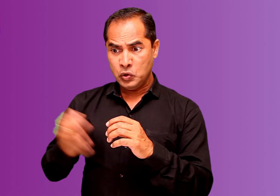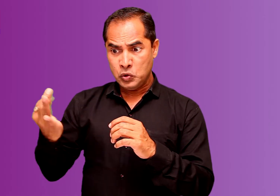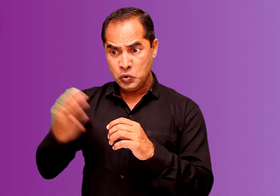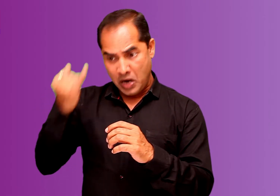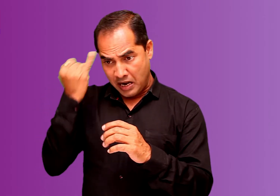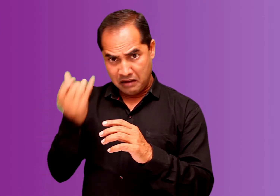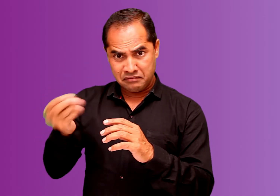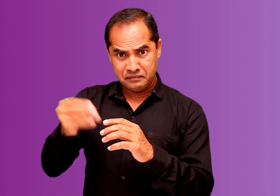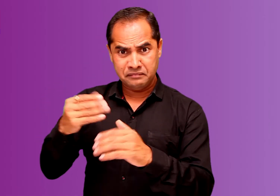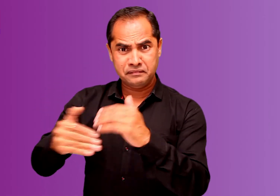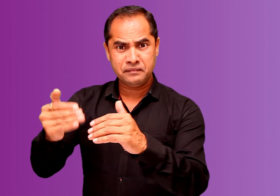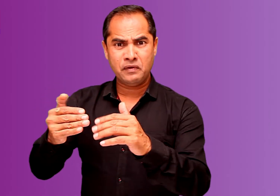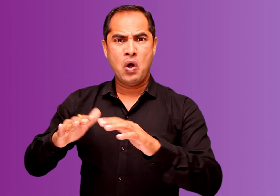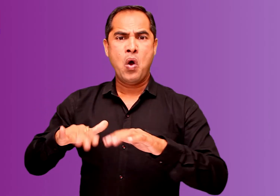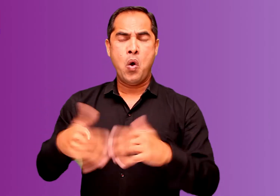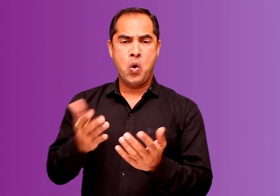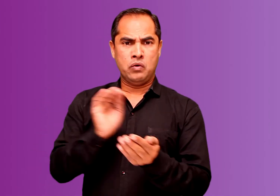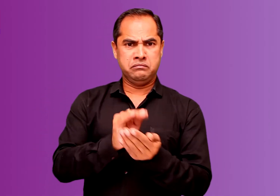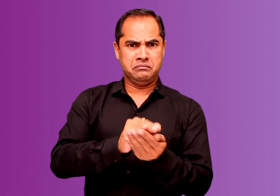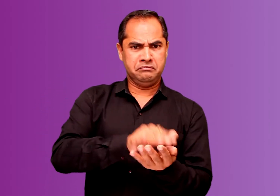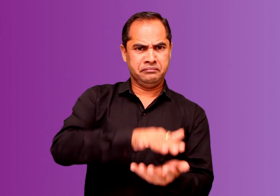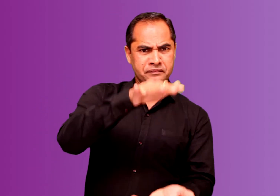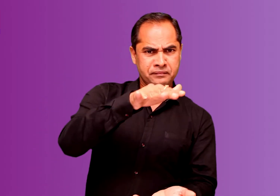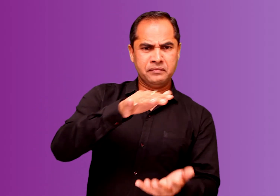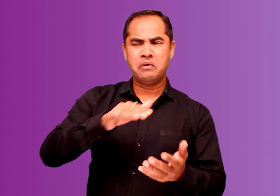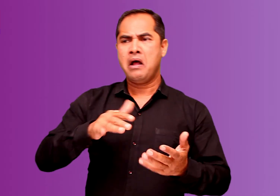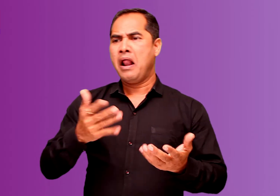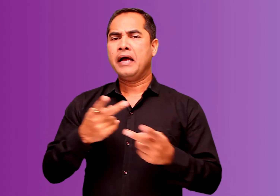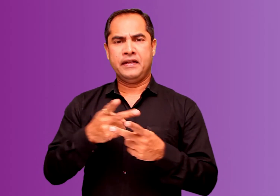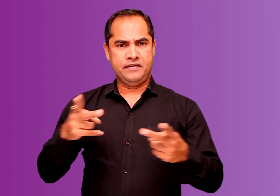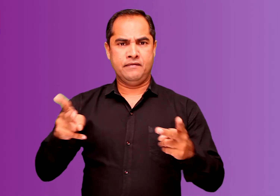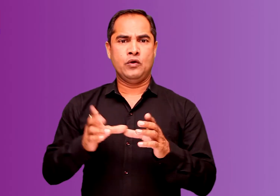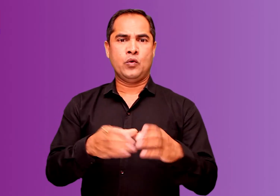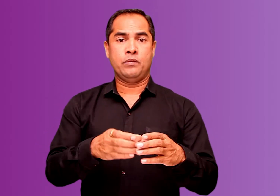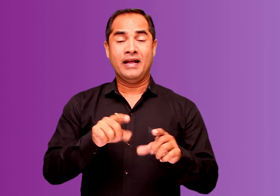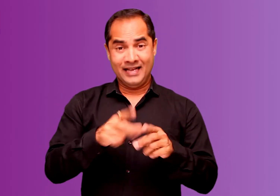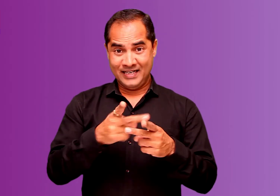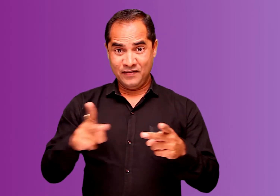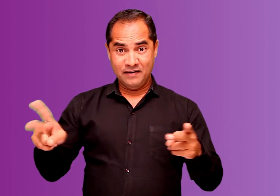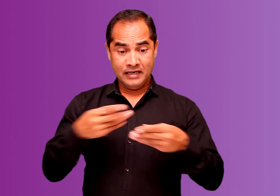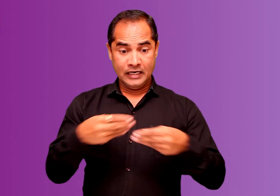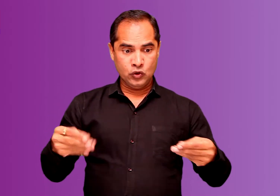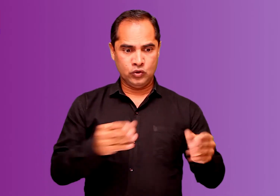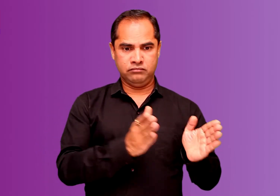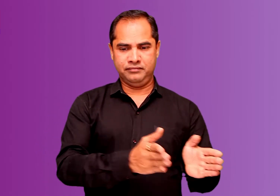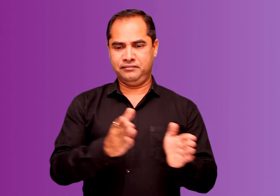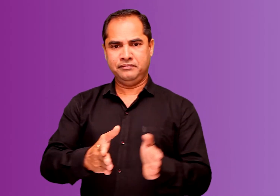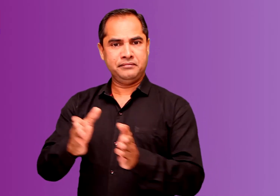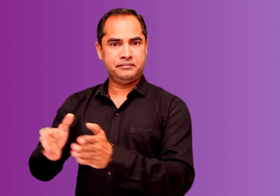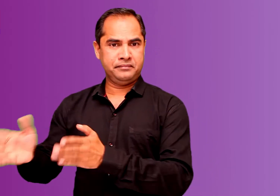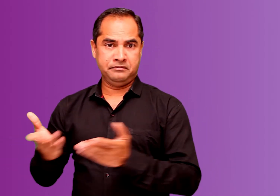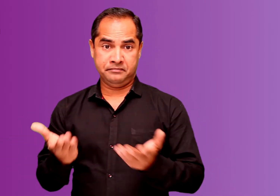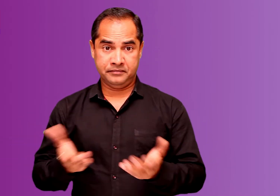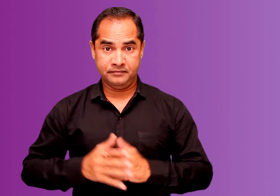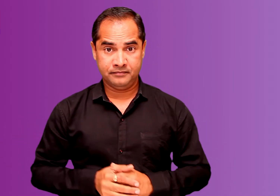potential resources or developed stock or reserves.